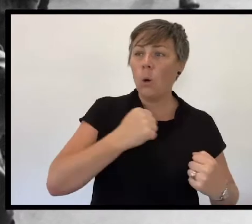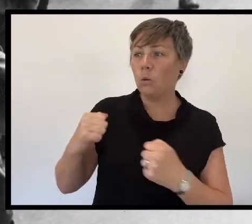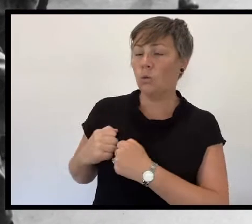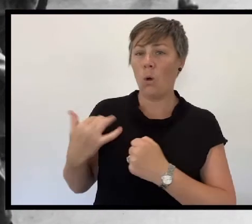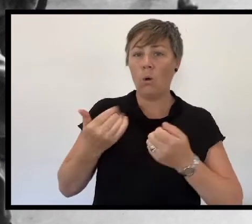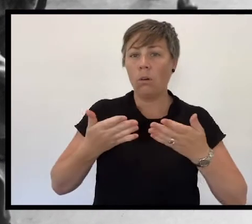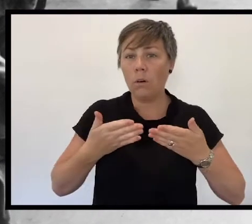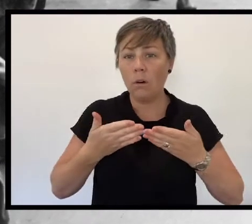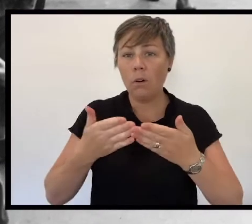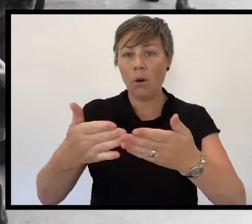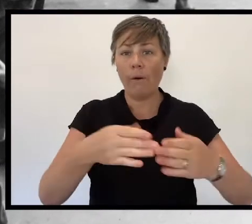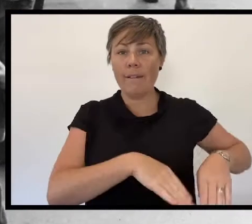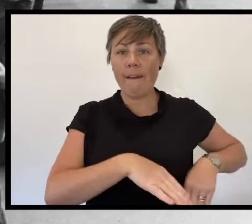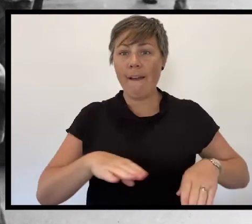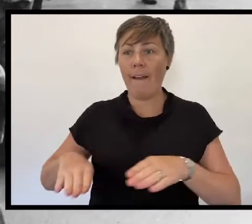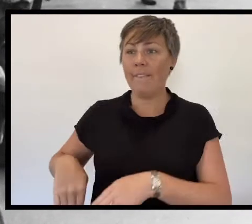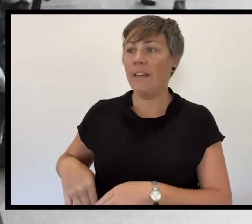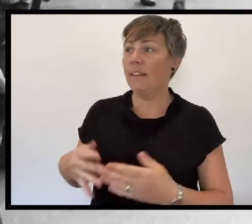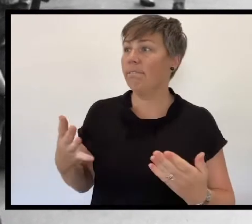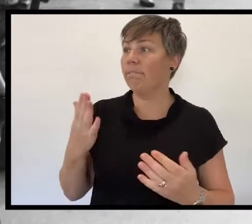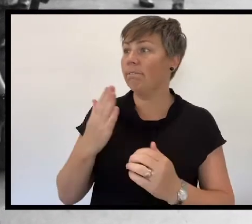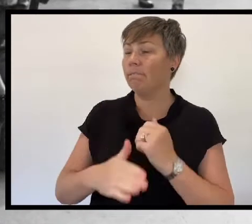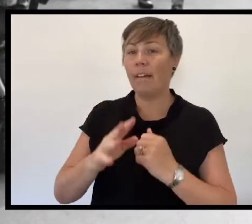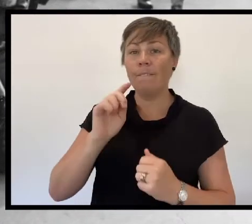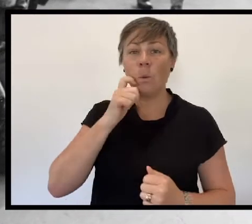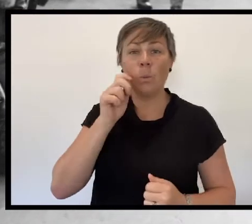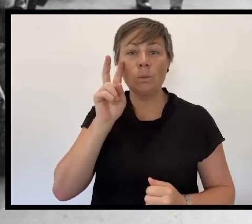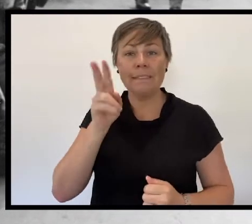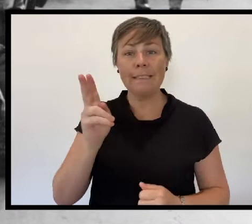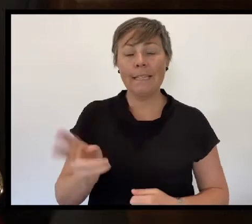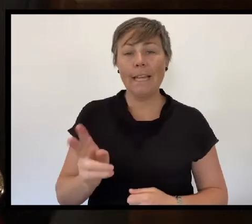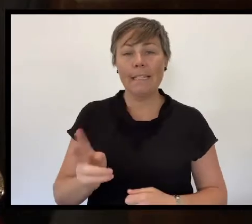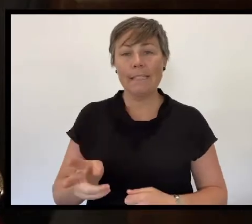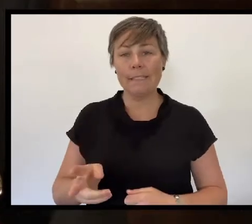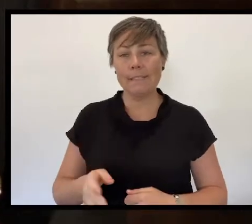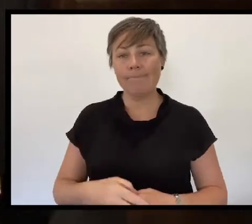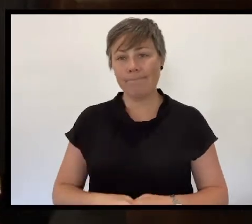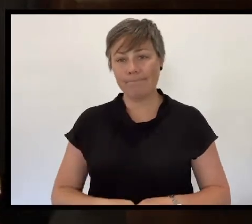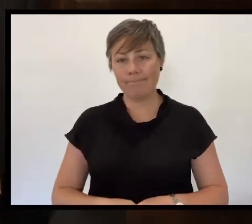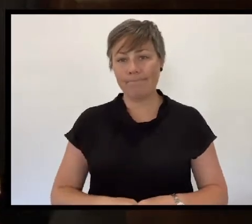others half a world away, never, never to return.